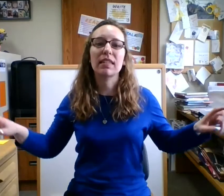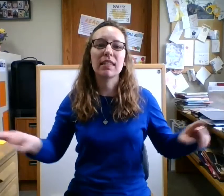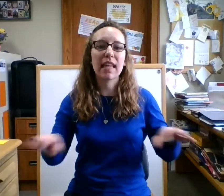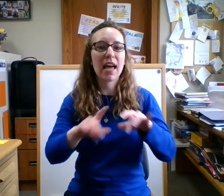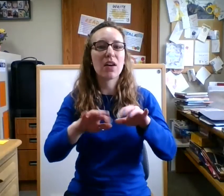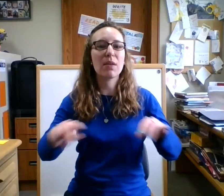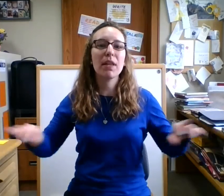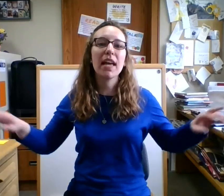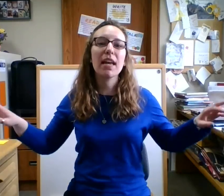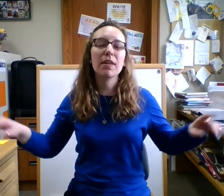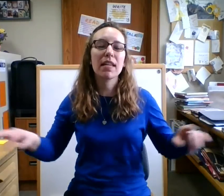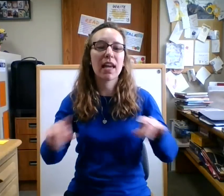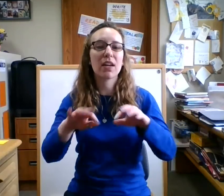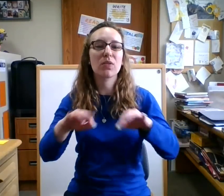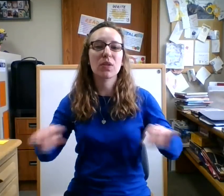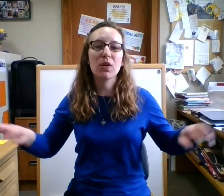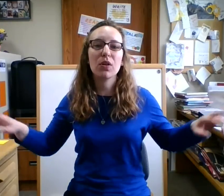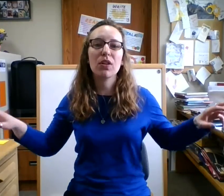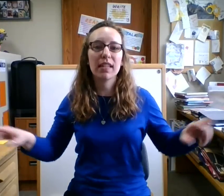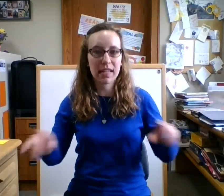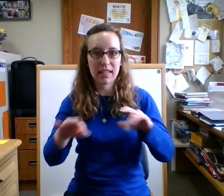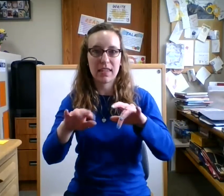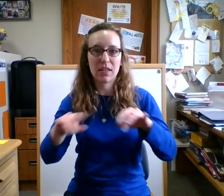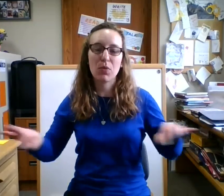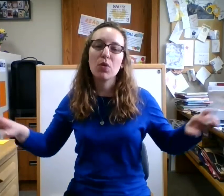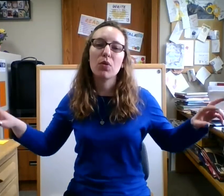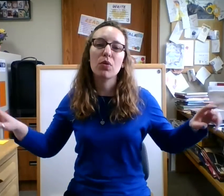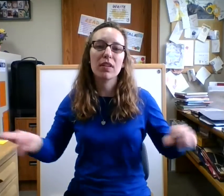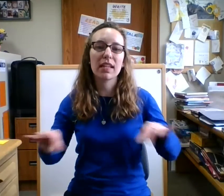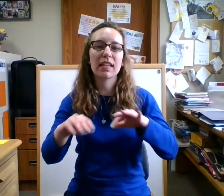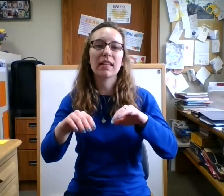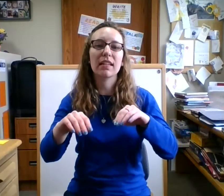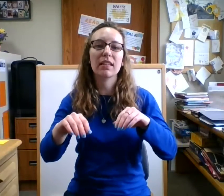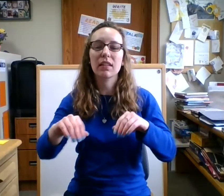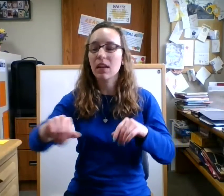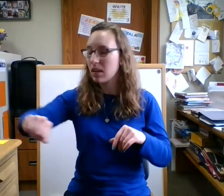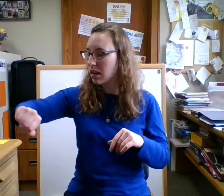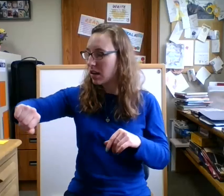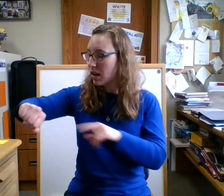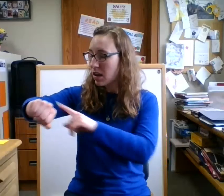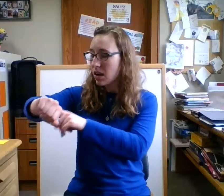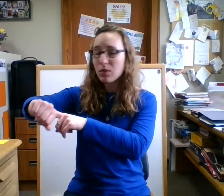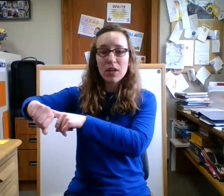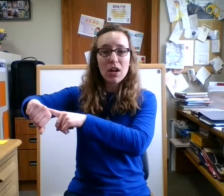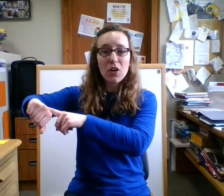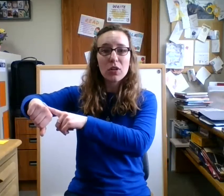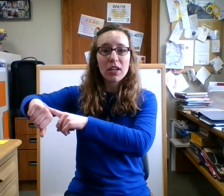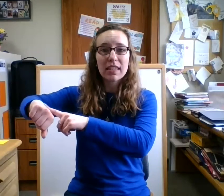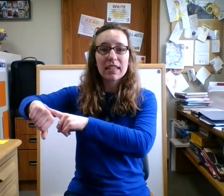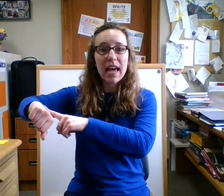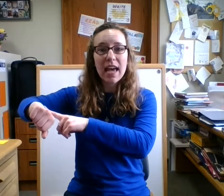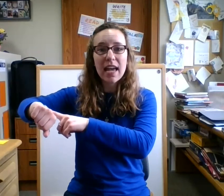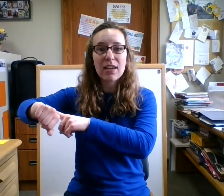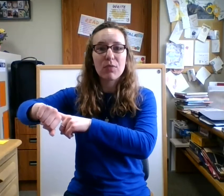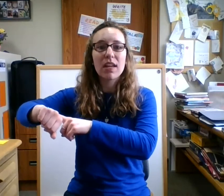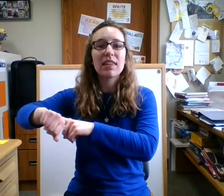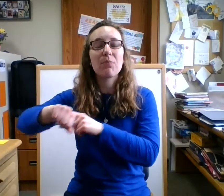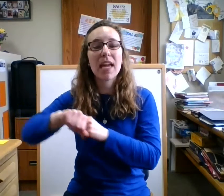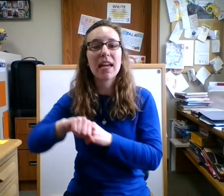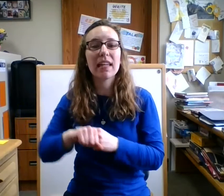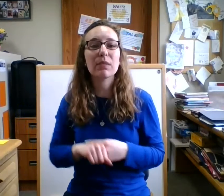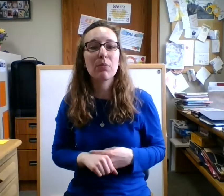how they play a piano so early morning oh no look at the time the band has been